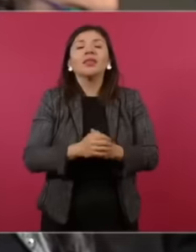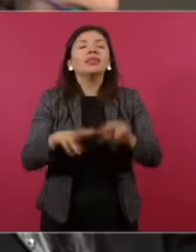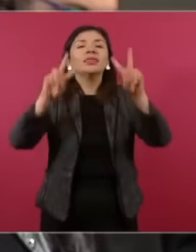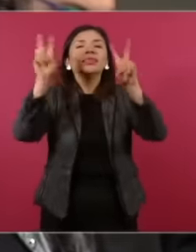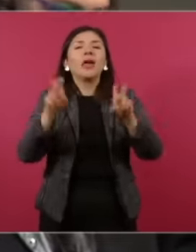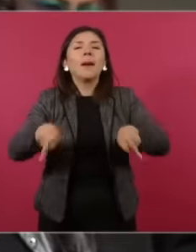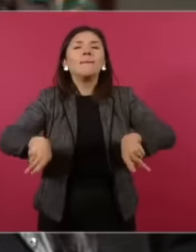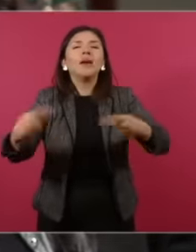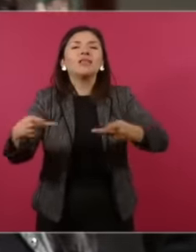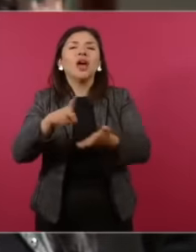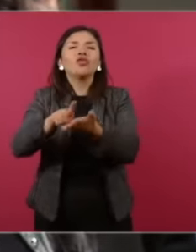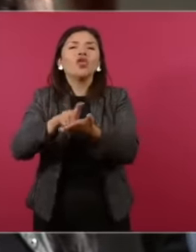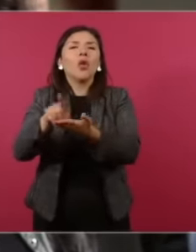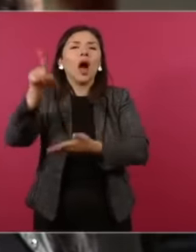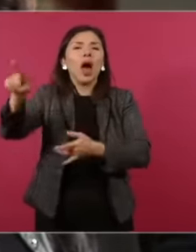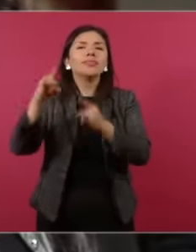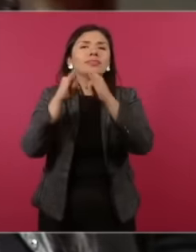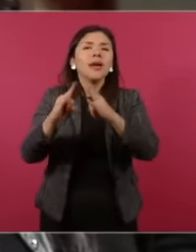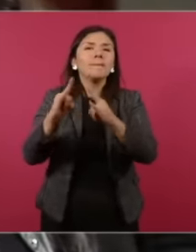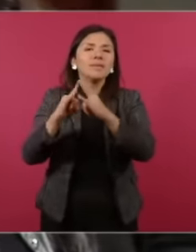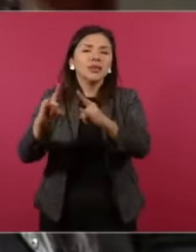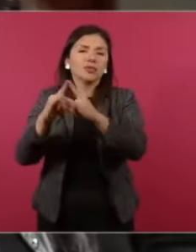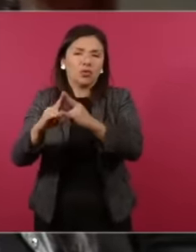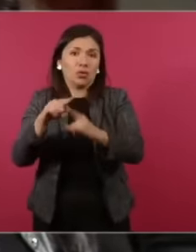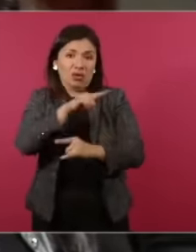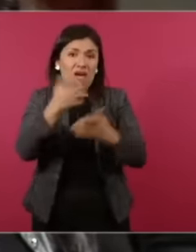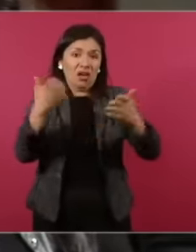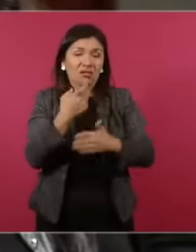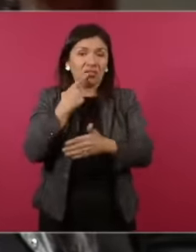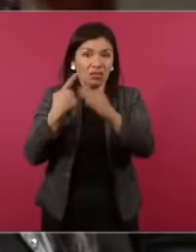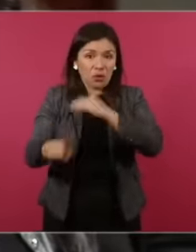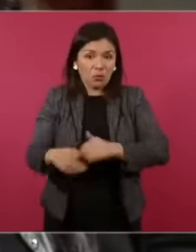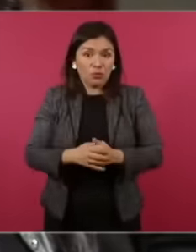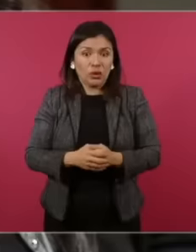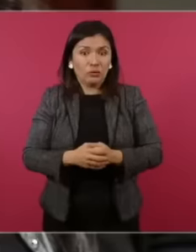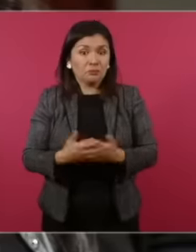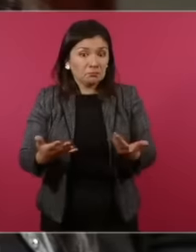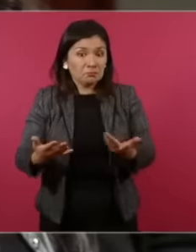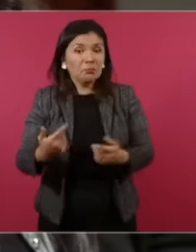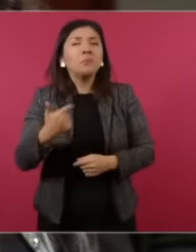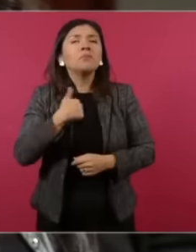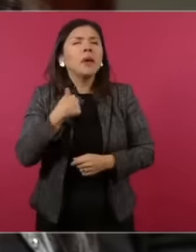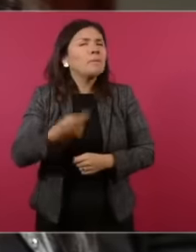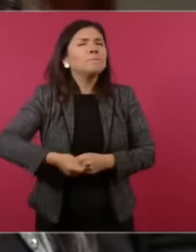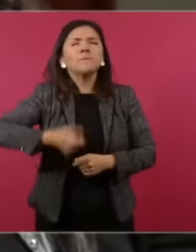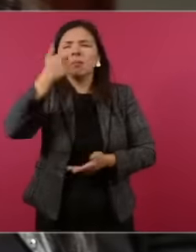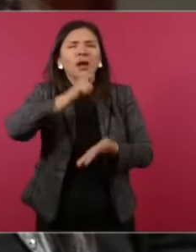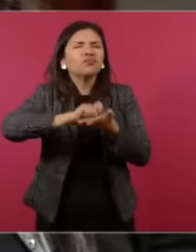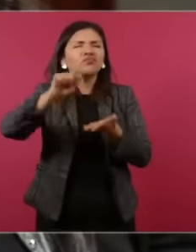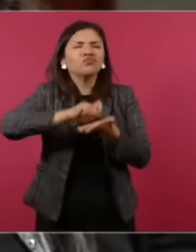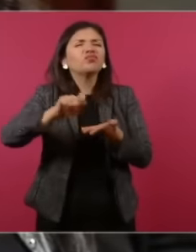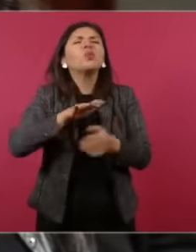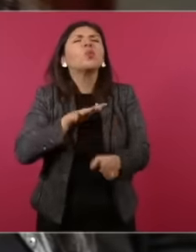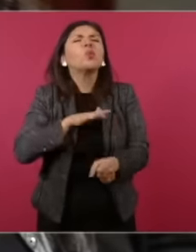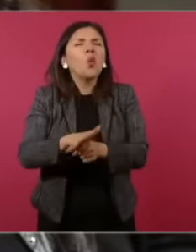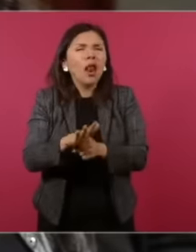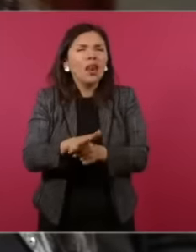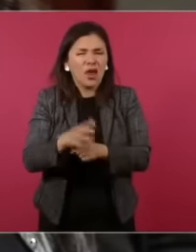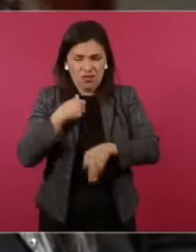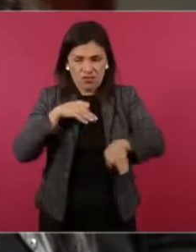Tepito she made a complaint about something like that do you know what my first note was as a reporter already